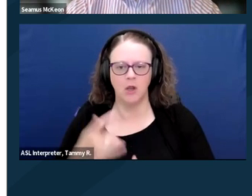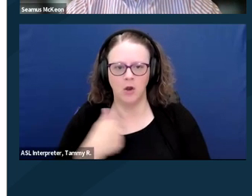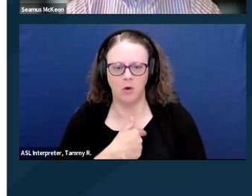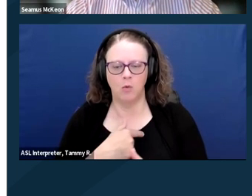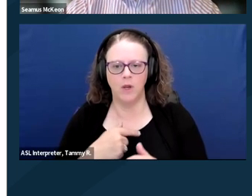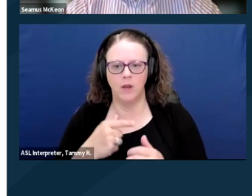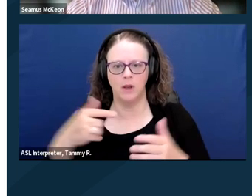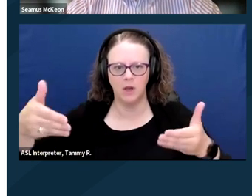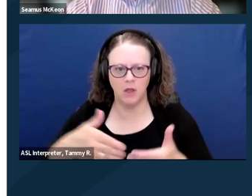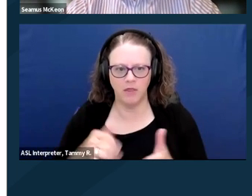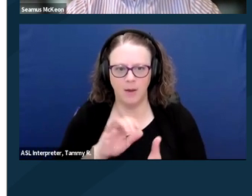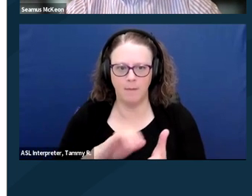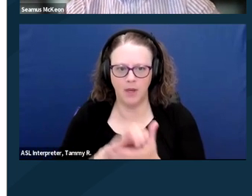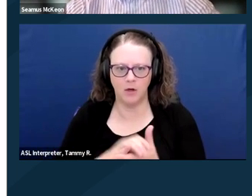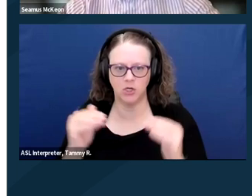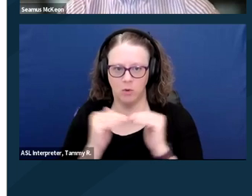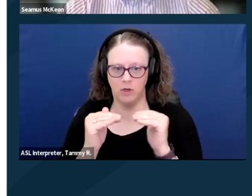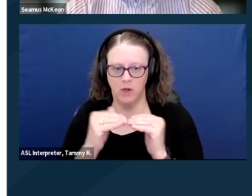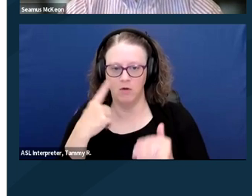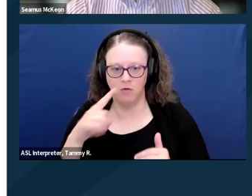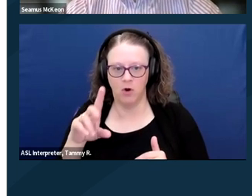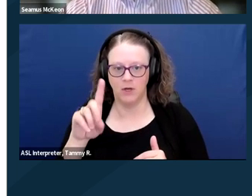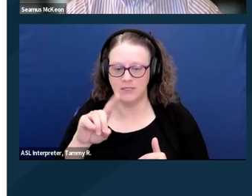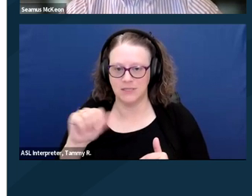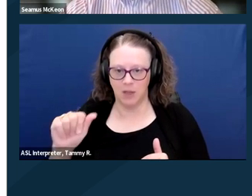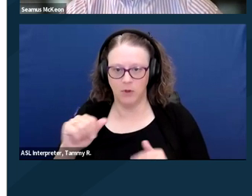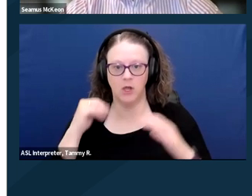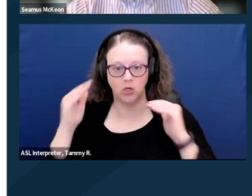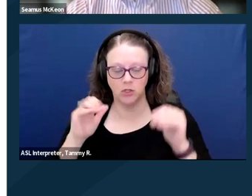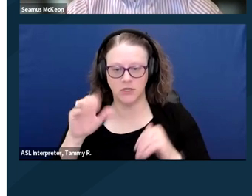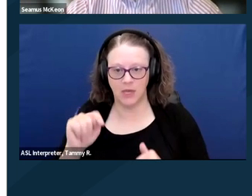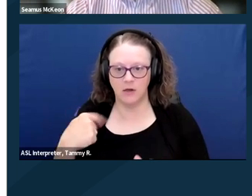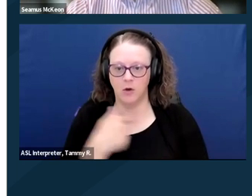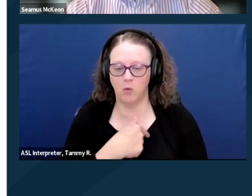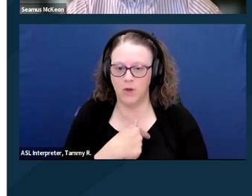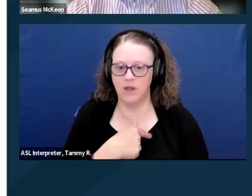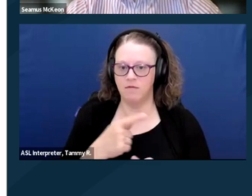to Disabled Adults Act last Congress in the 117th Congress. We've reintroduced a slightly different version